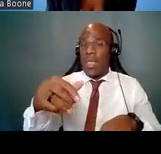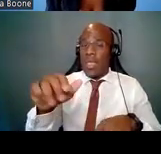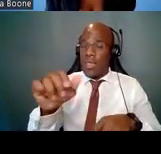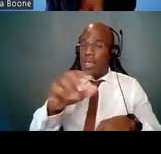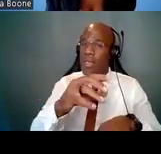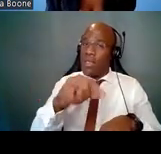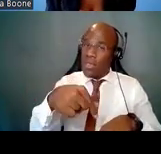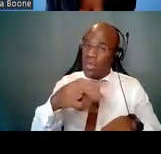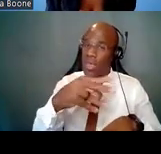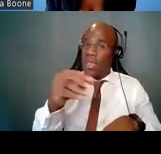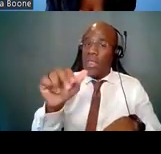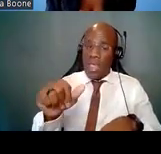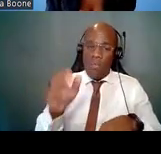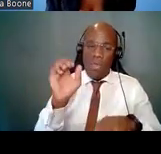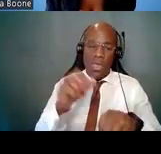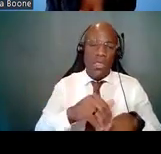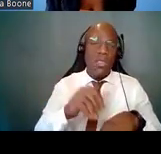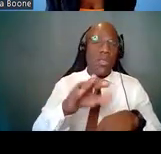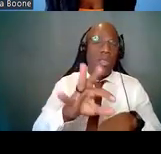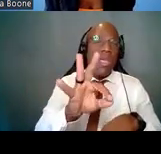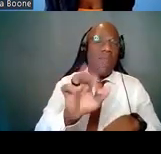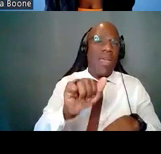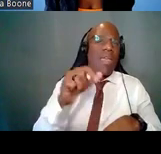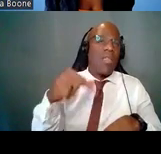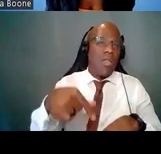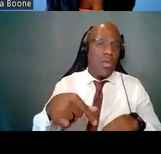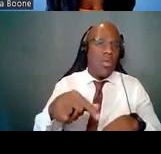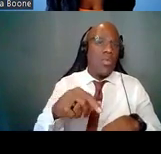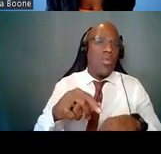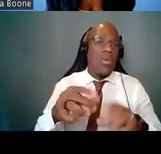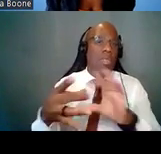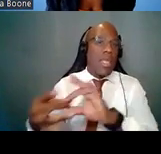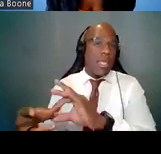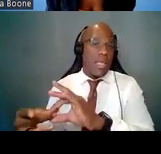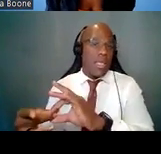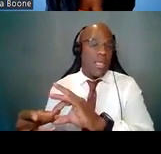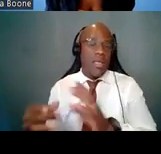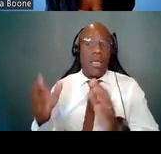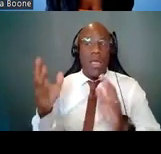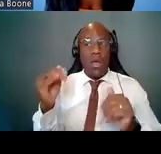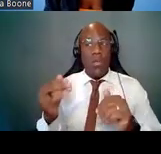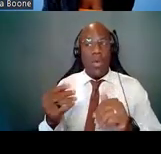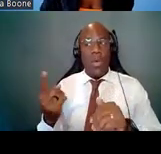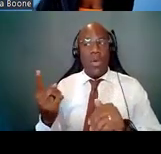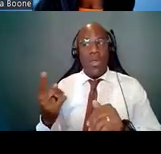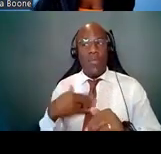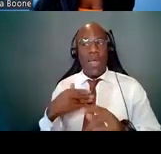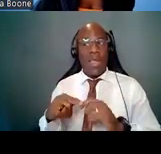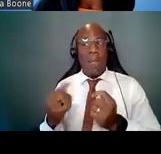Training and Career Development website. So I hope that one of my colleagues will put that link into the Q and A for me.